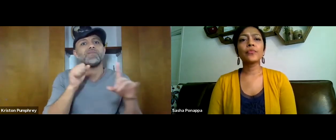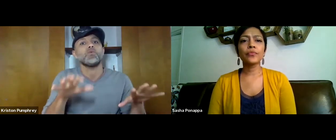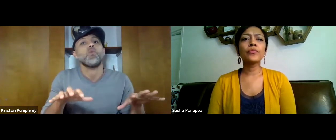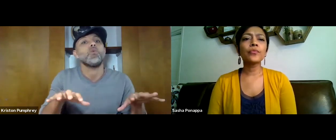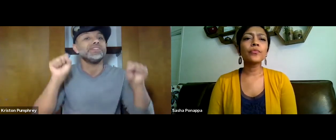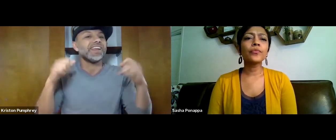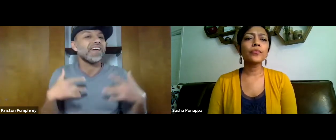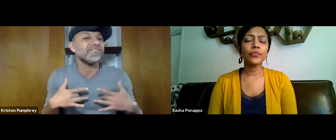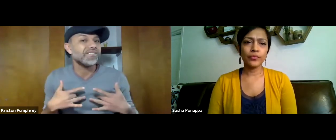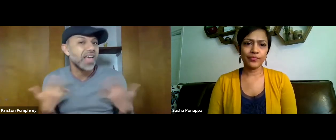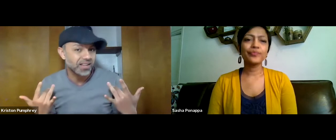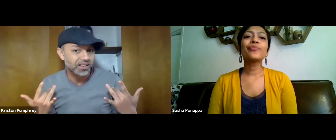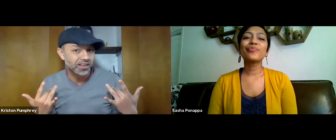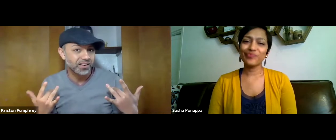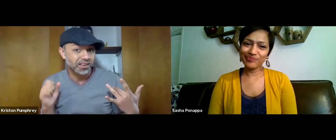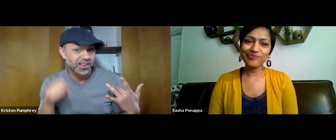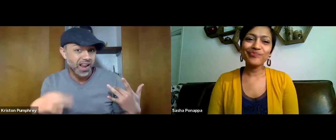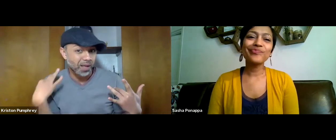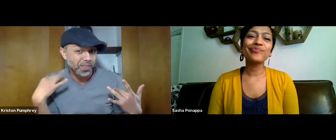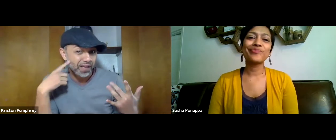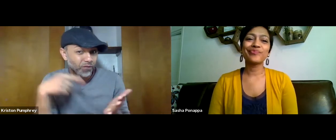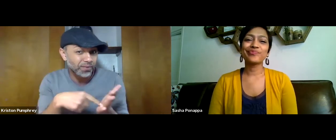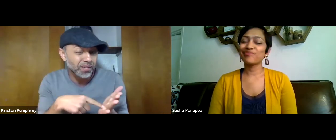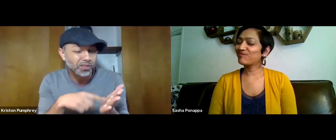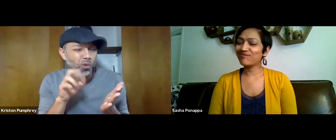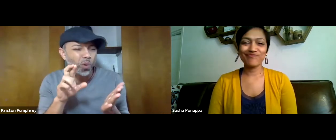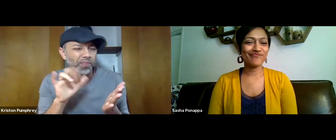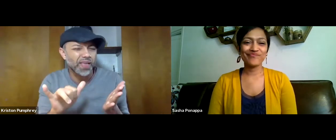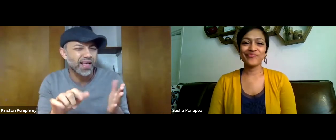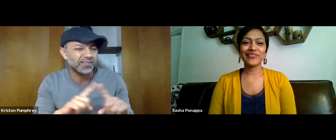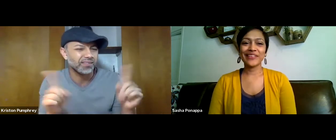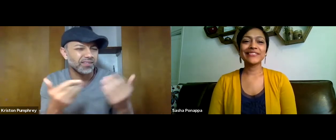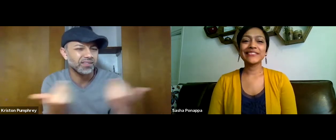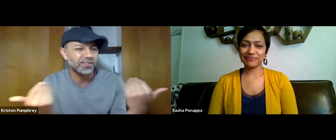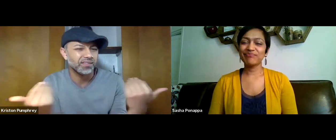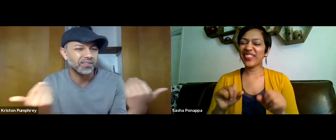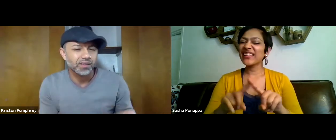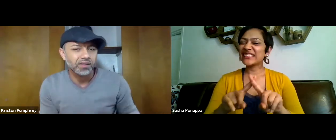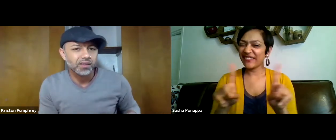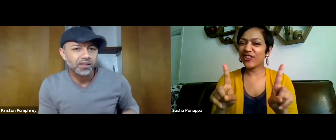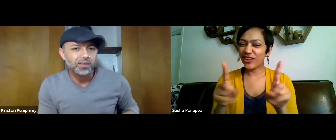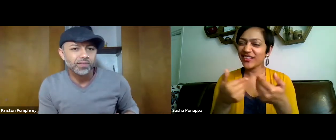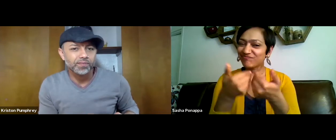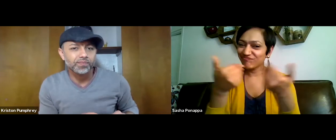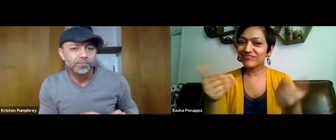So suppose the organization itself hosts an event, can they apply for this grant or is that different?